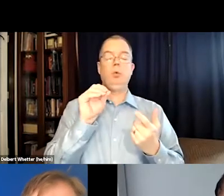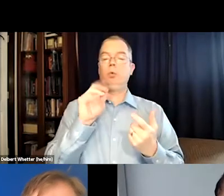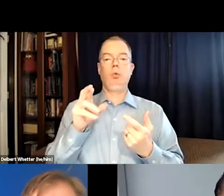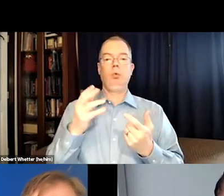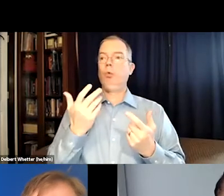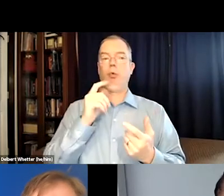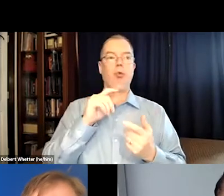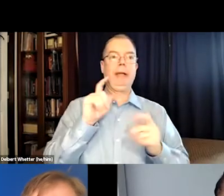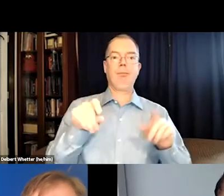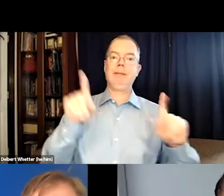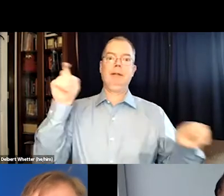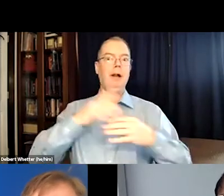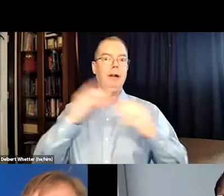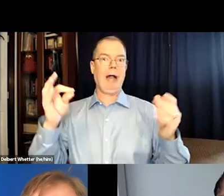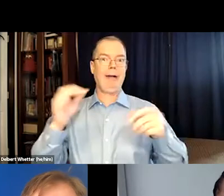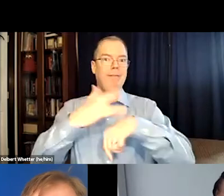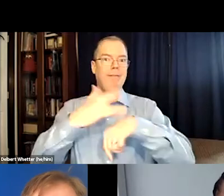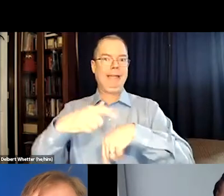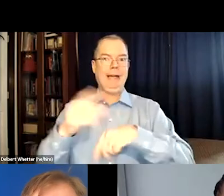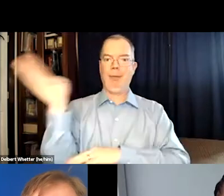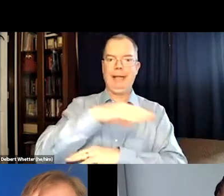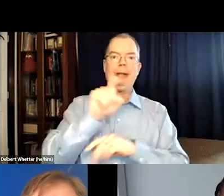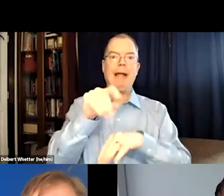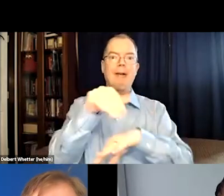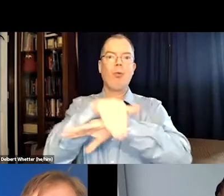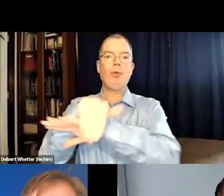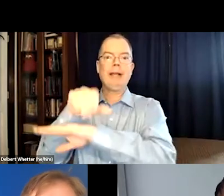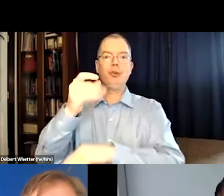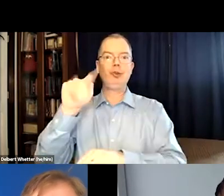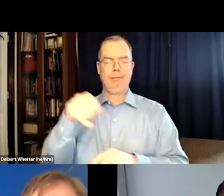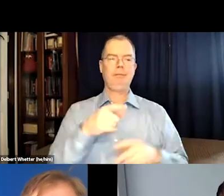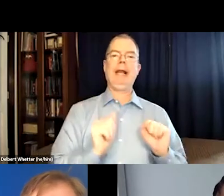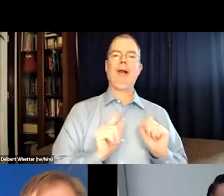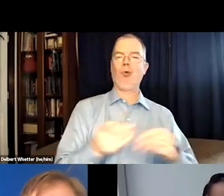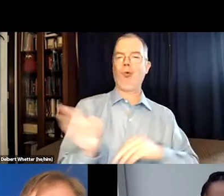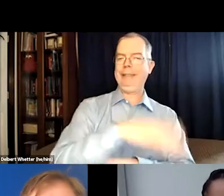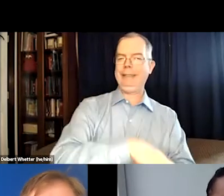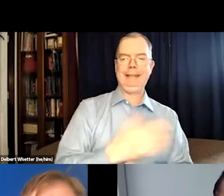you have to be either unemployed or you have to have a lot of free time or